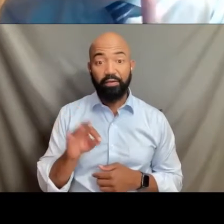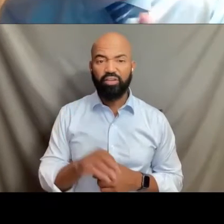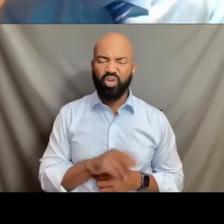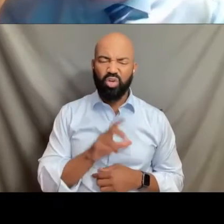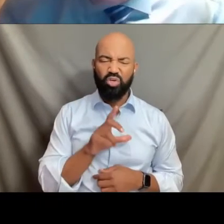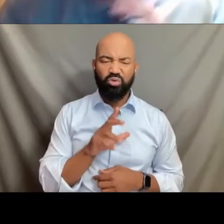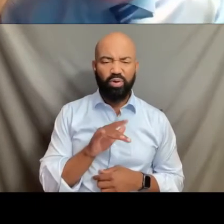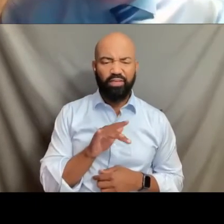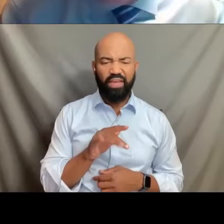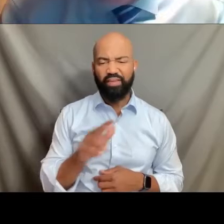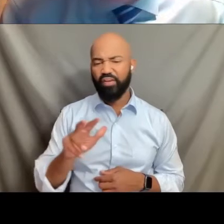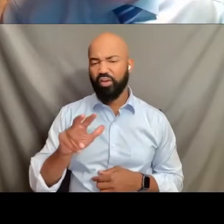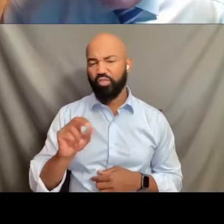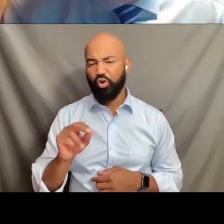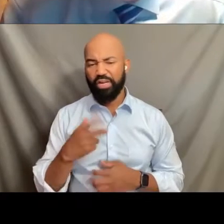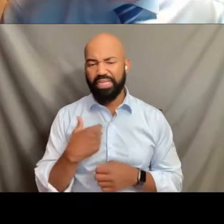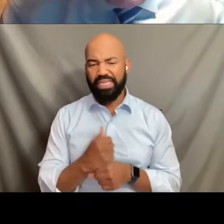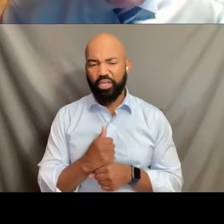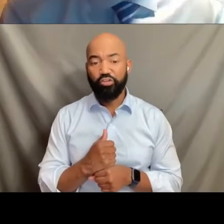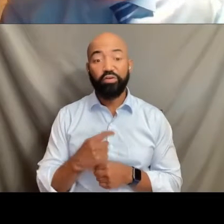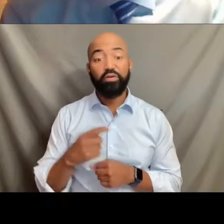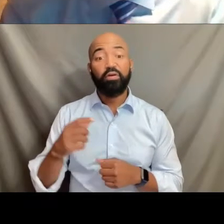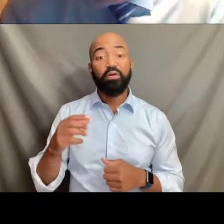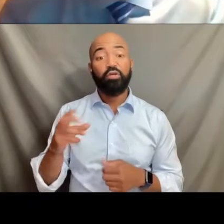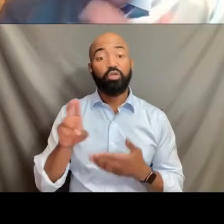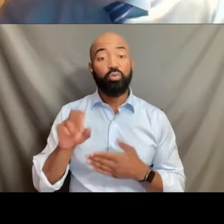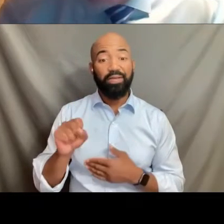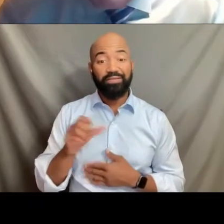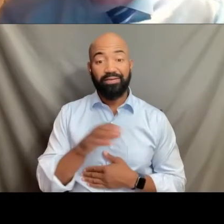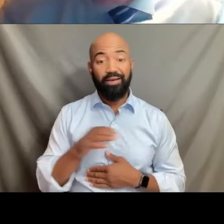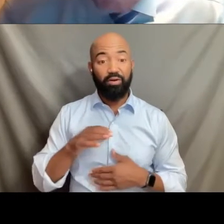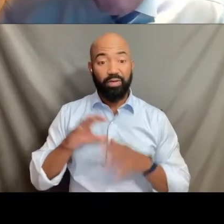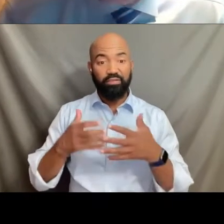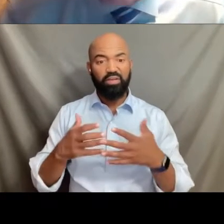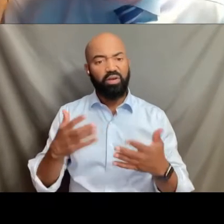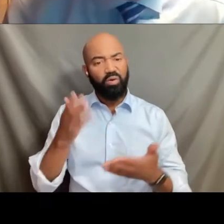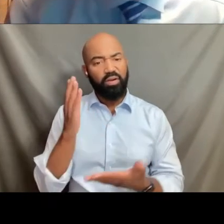of an attempt by the United States Congress to pass a broadened hate crimes law,